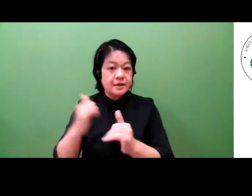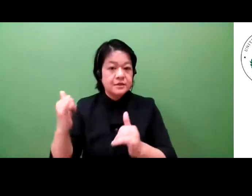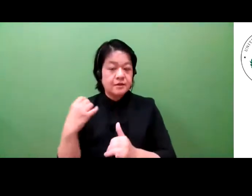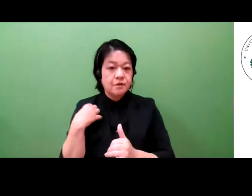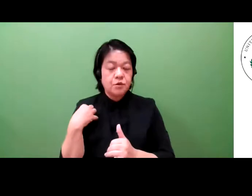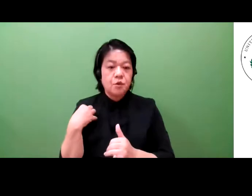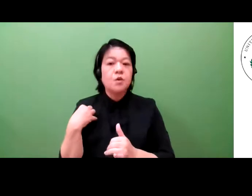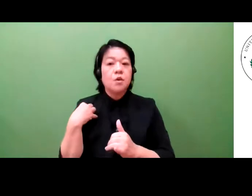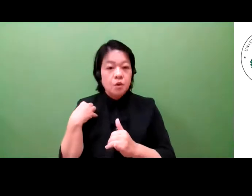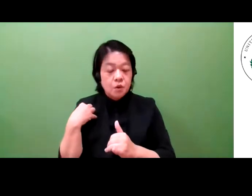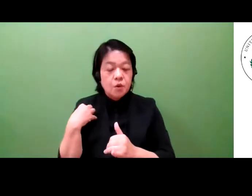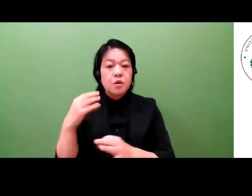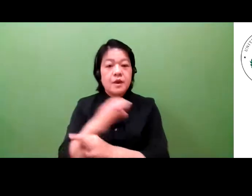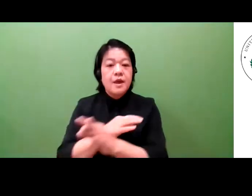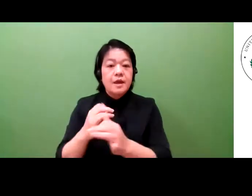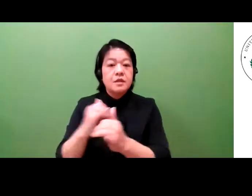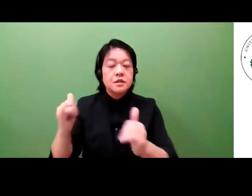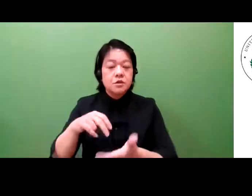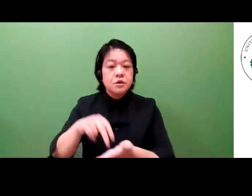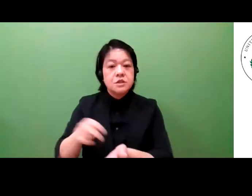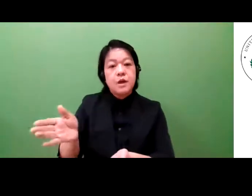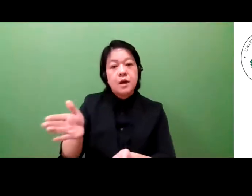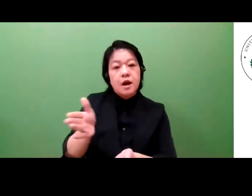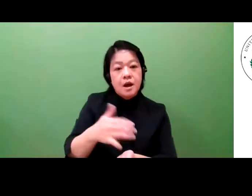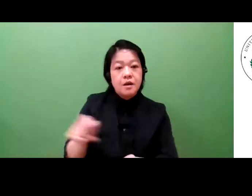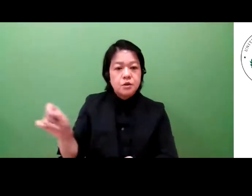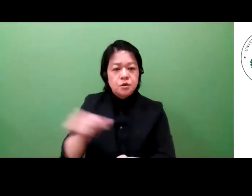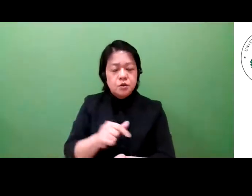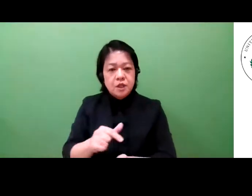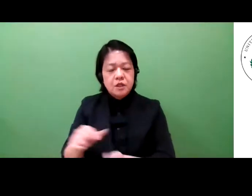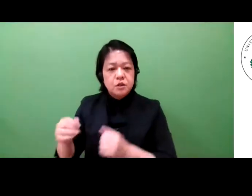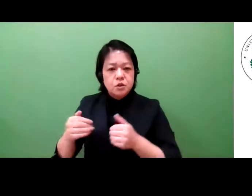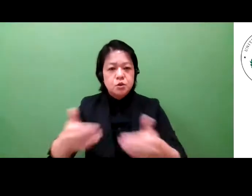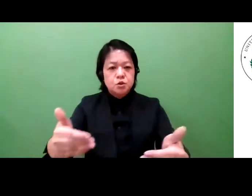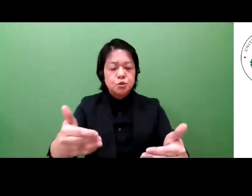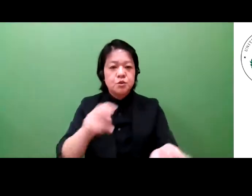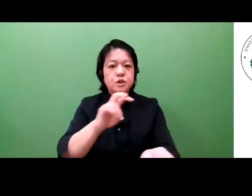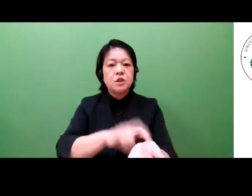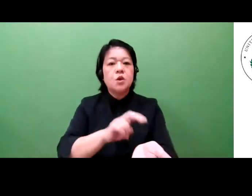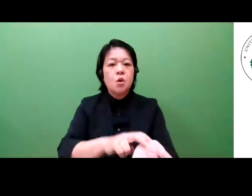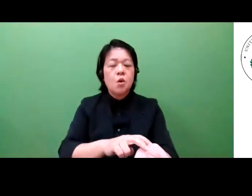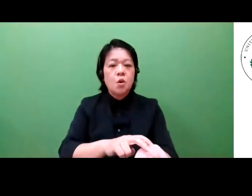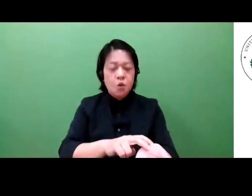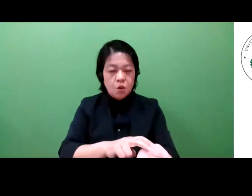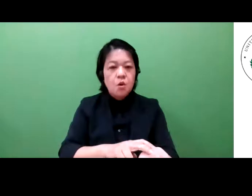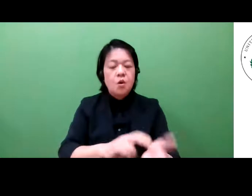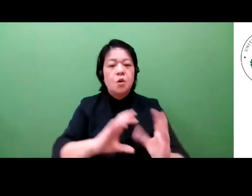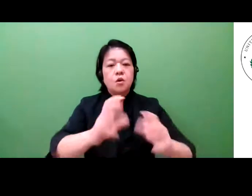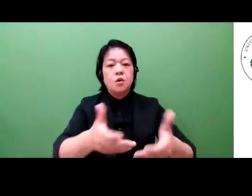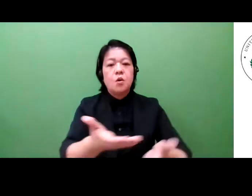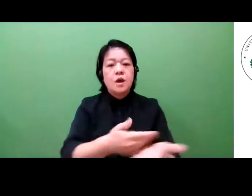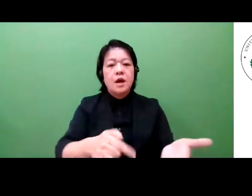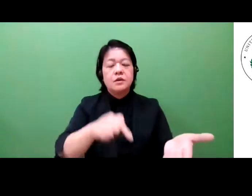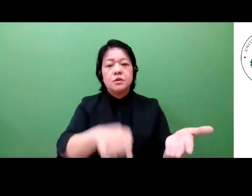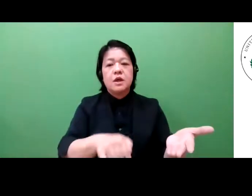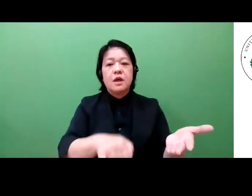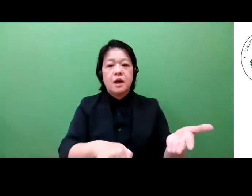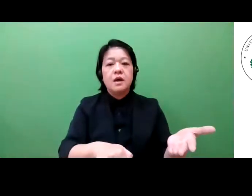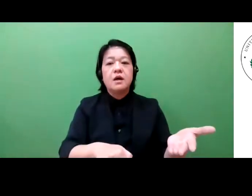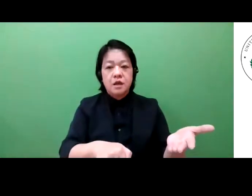manager about the importance of intellectual property rights in the rapidly rising field of the Japanese health technology